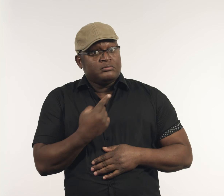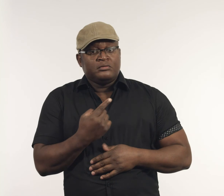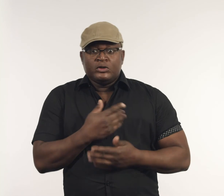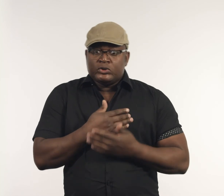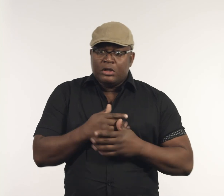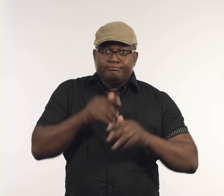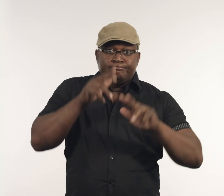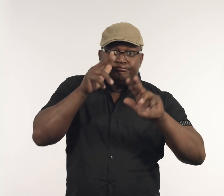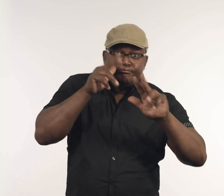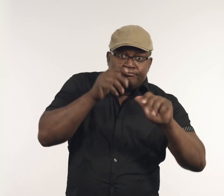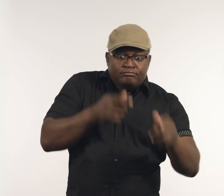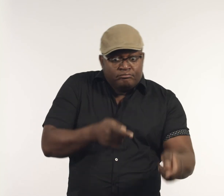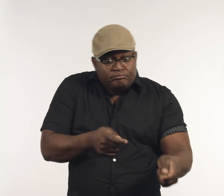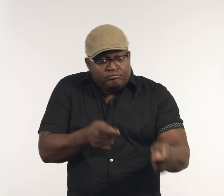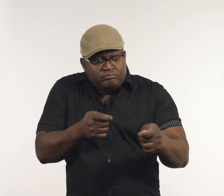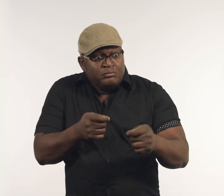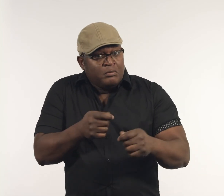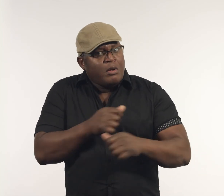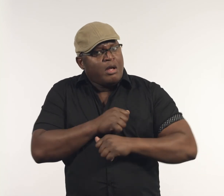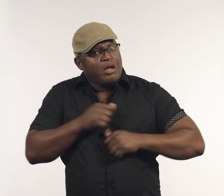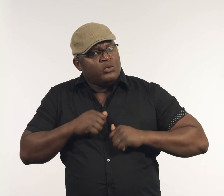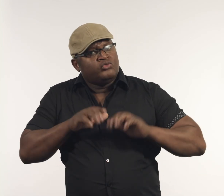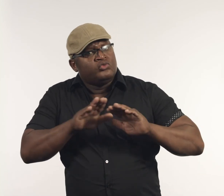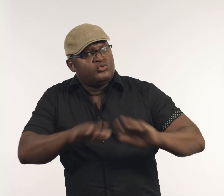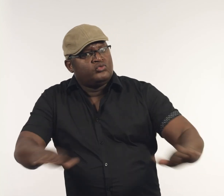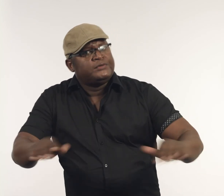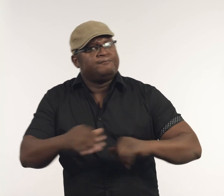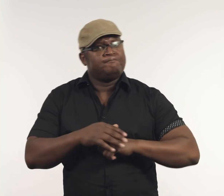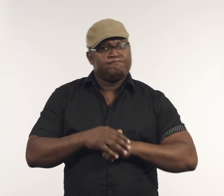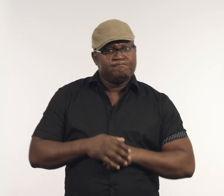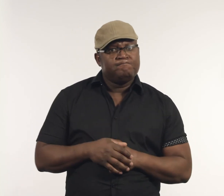We share our love with our kids and bring them together. We are not separate.